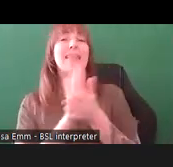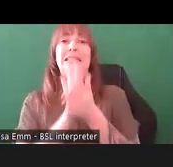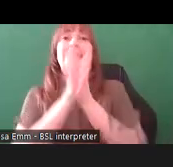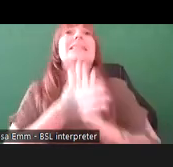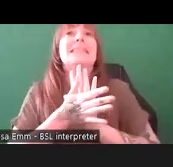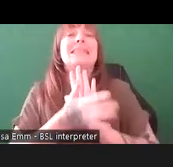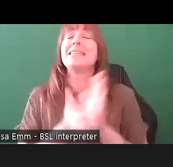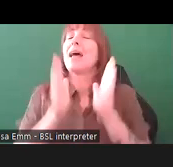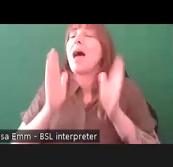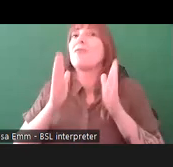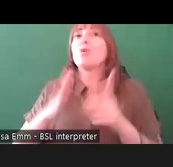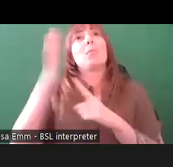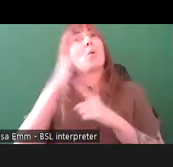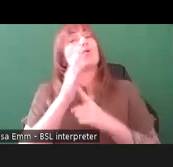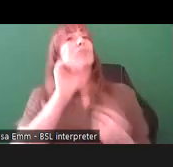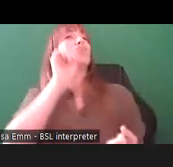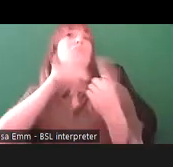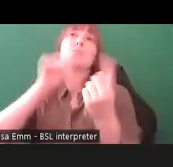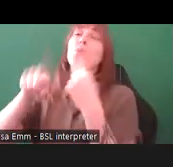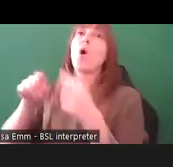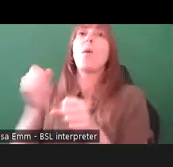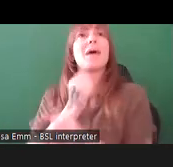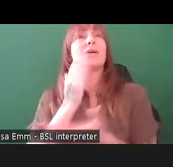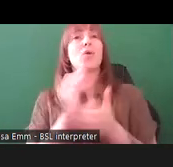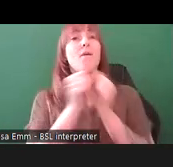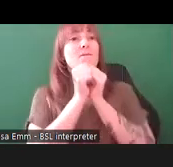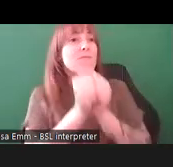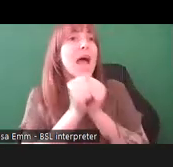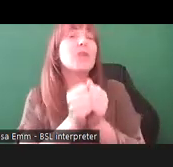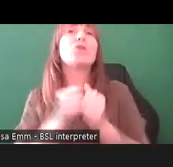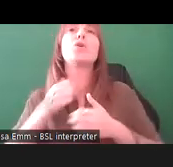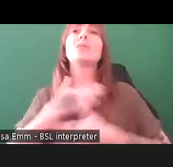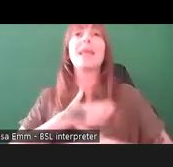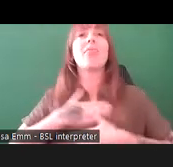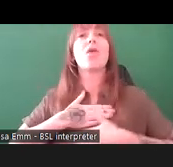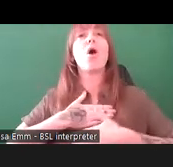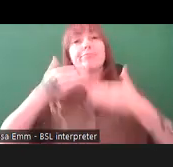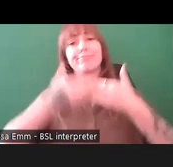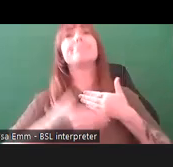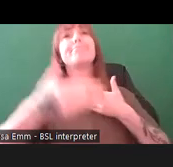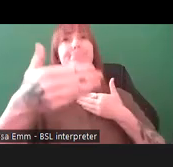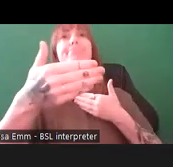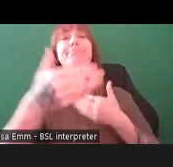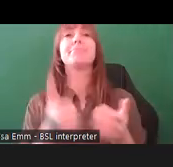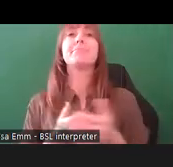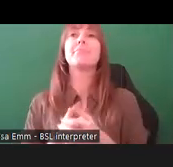in order to keep the values and ethos of that project running. So, after the the secondary show,